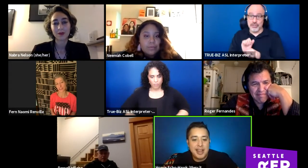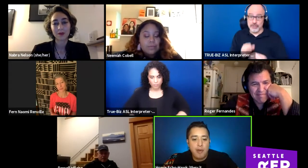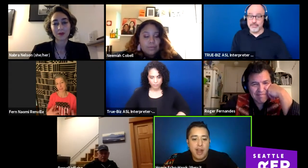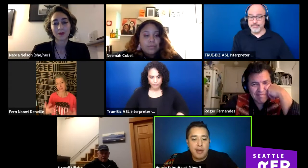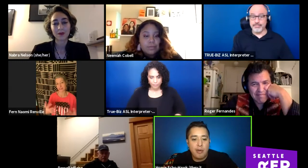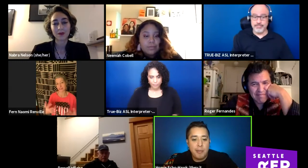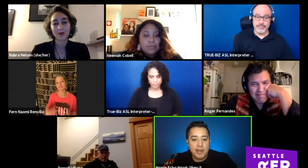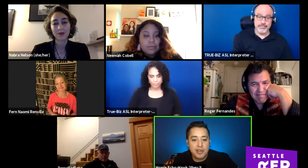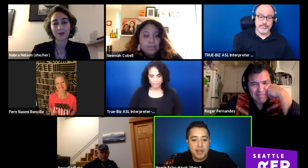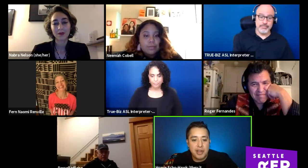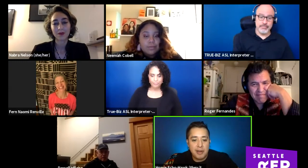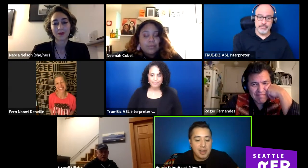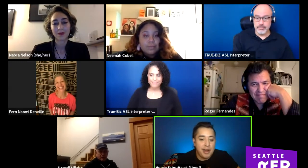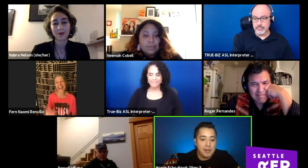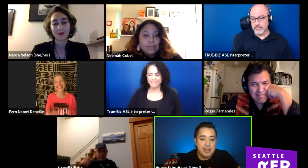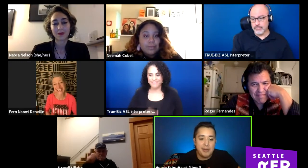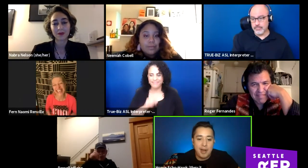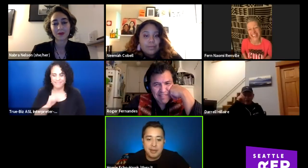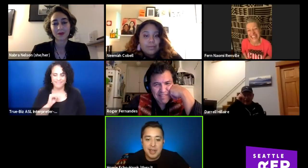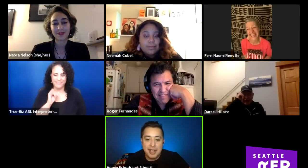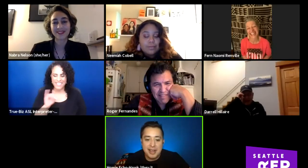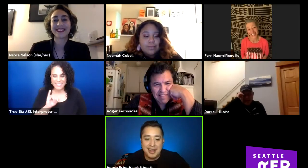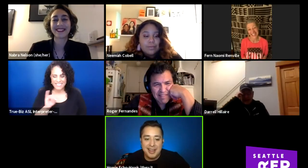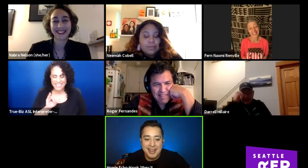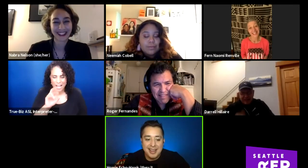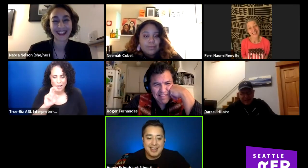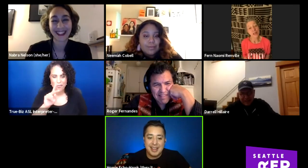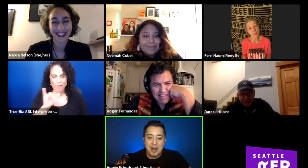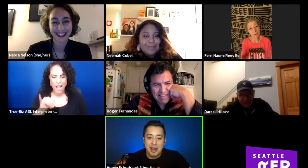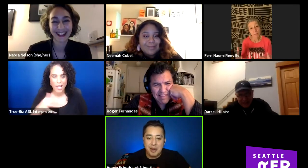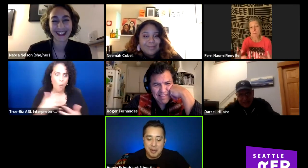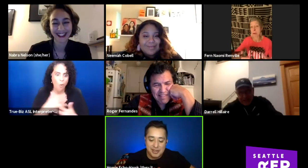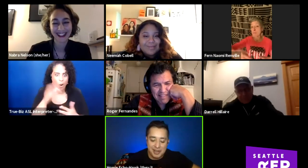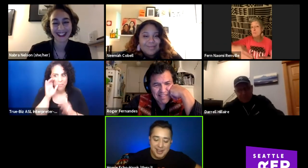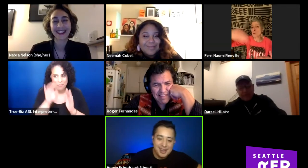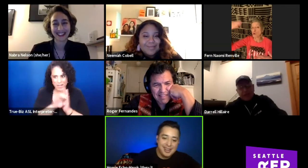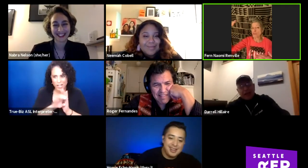That's like "Rocky Horror Picture Show". I'm sorry I had to interrupt. Yes. It's like the "Rocky Horror Picture Show".